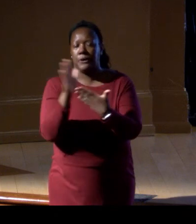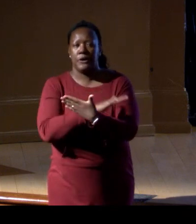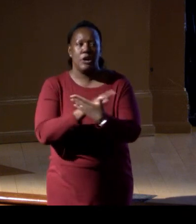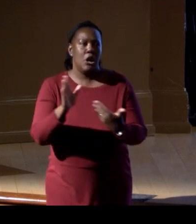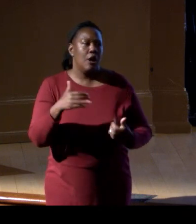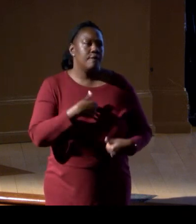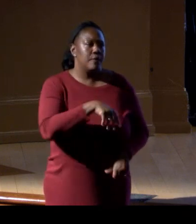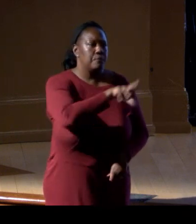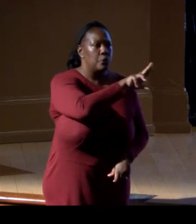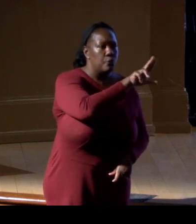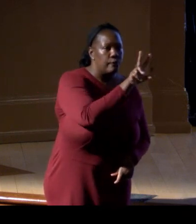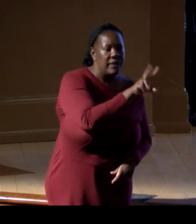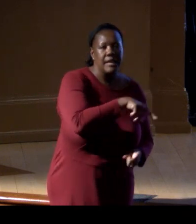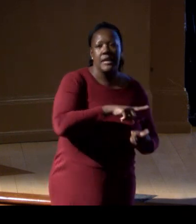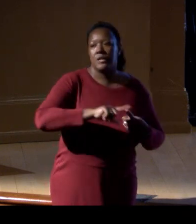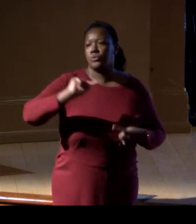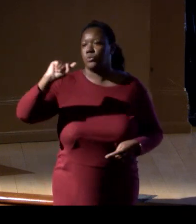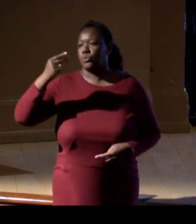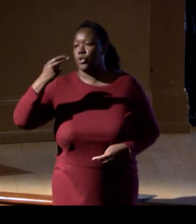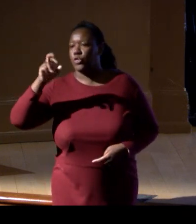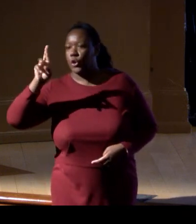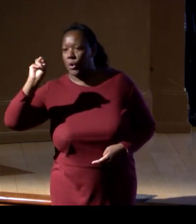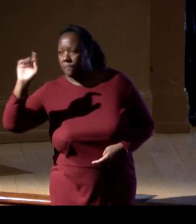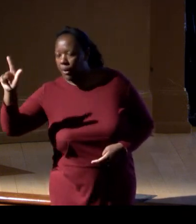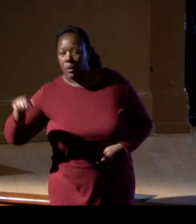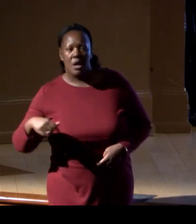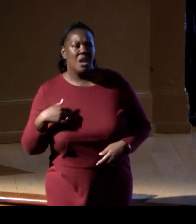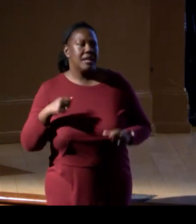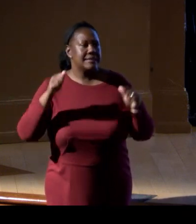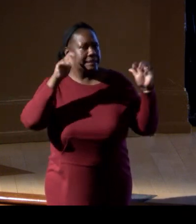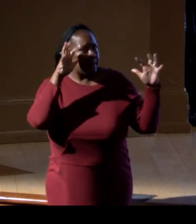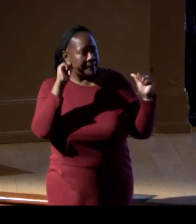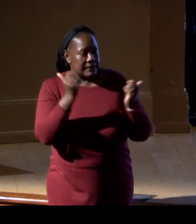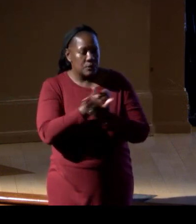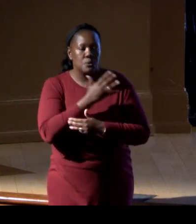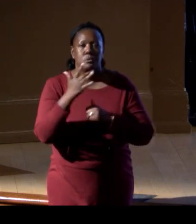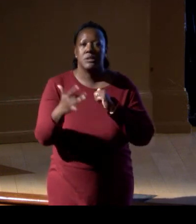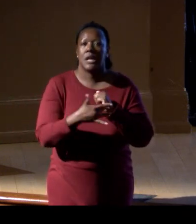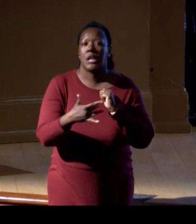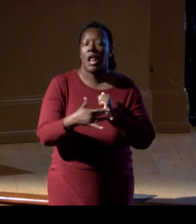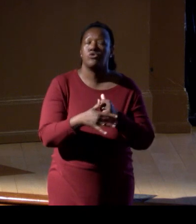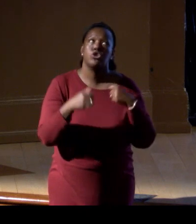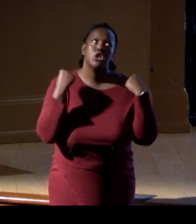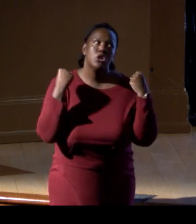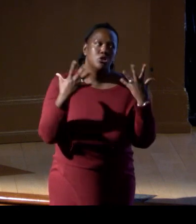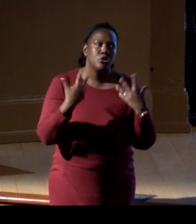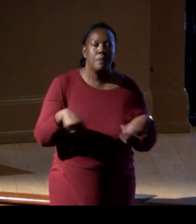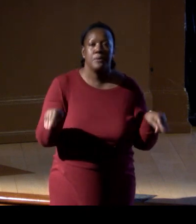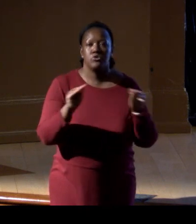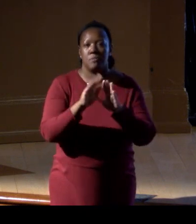This is an amazing new technology that gives us so much more information than previous multi-band sensors